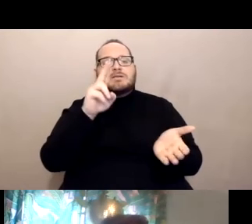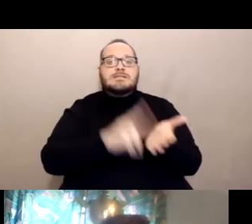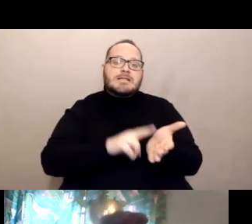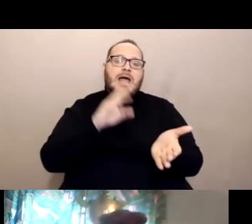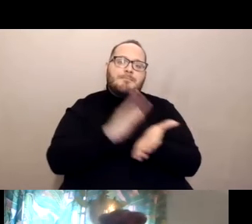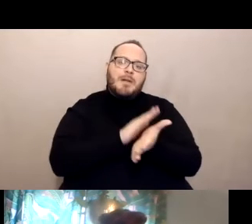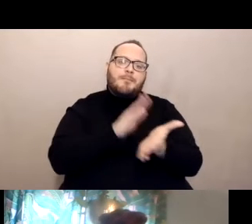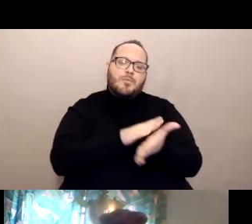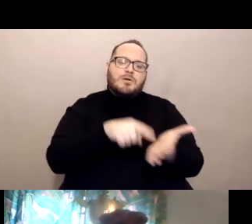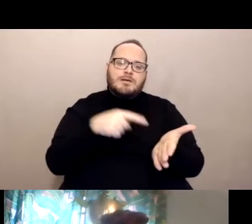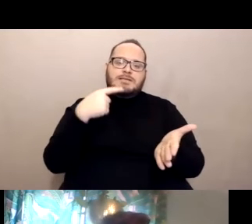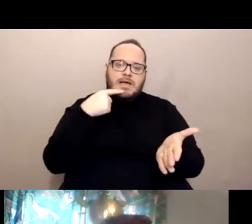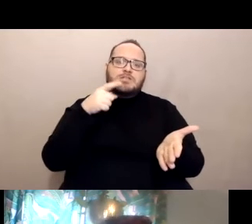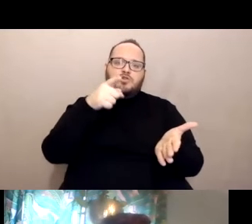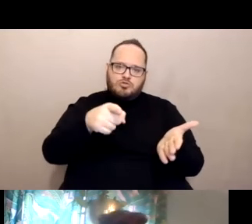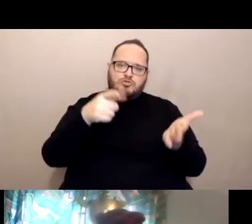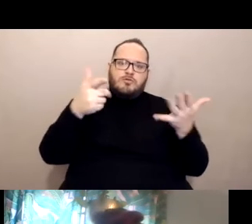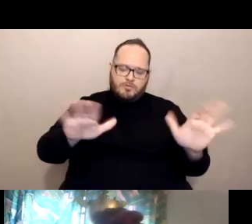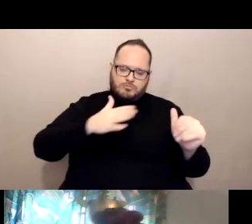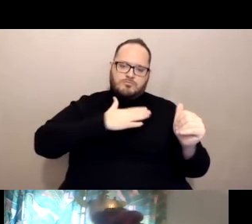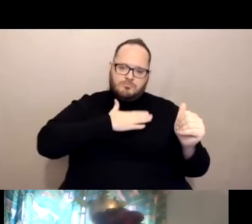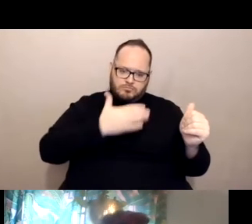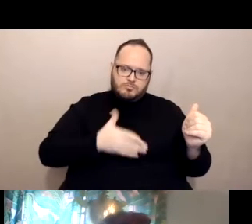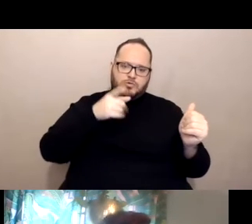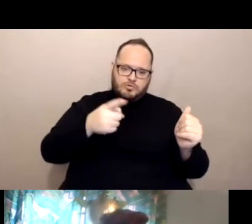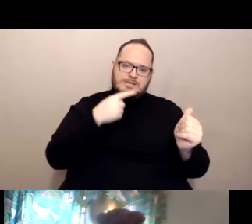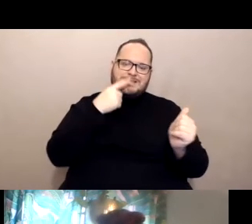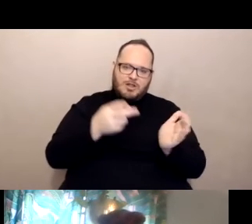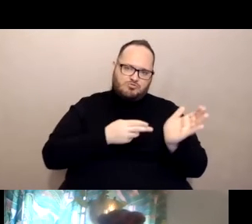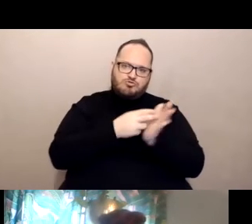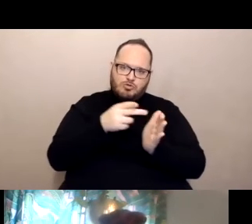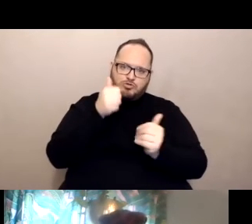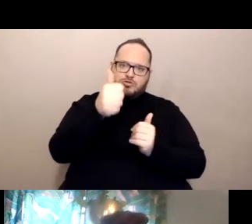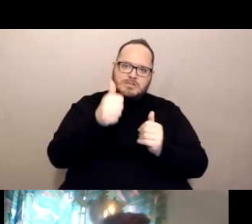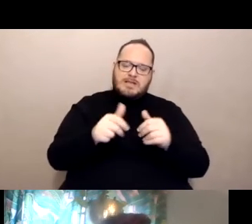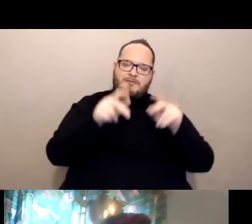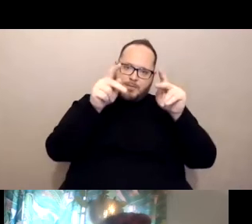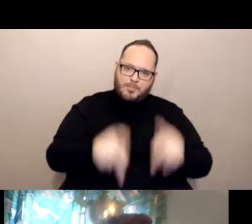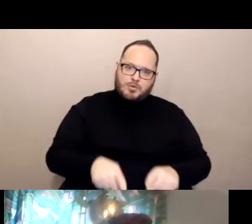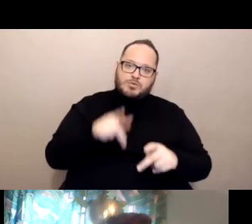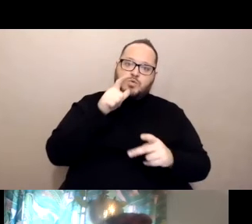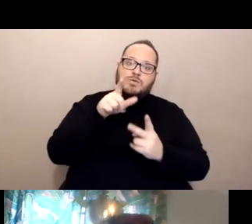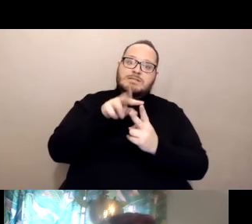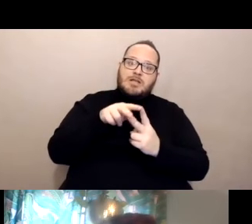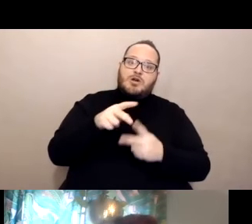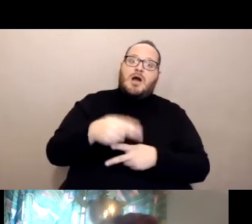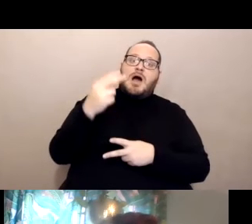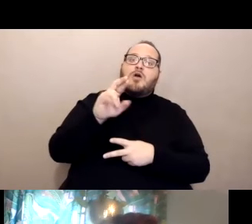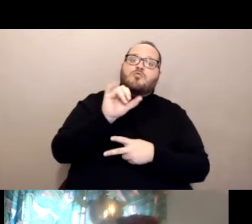you verify, you are telling the truth that you are a person who is high risk medical condition